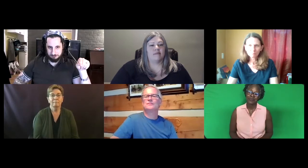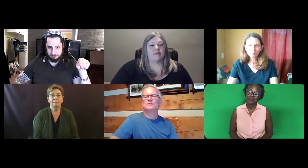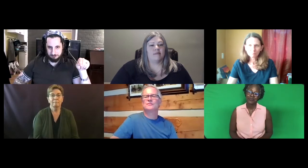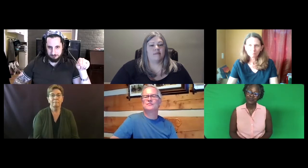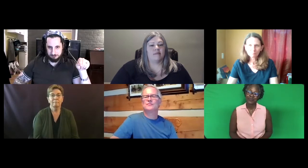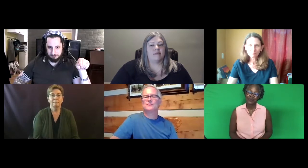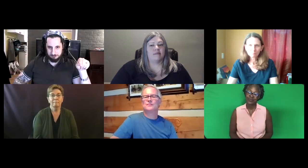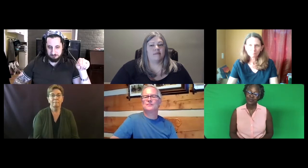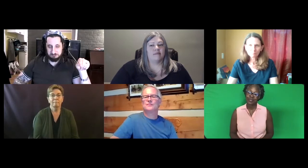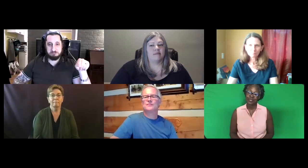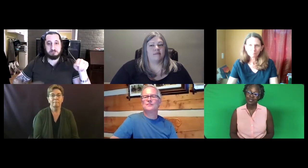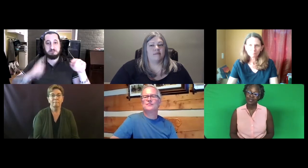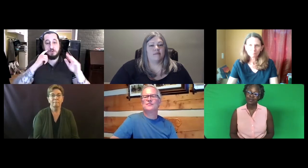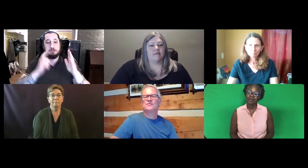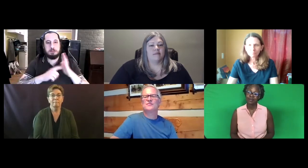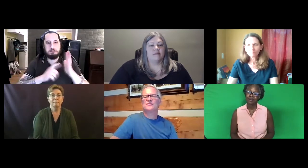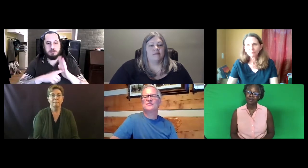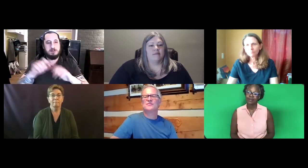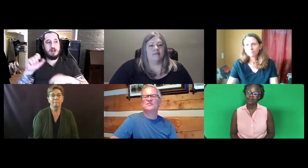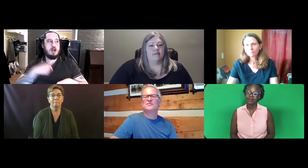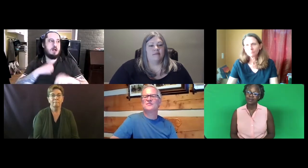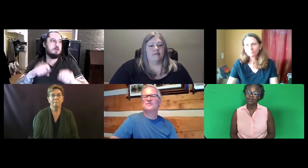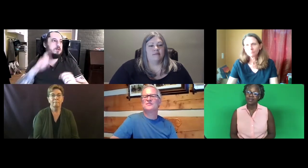who were in that group.